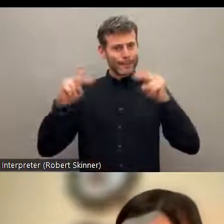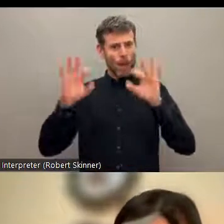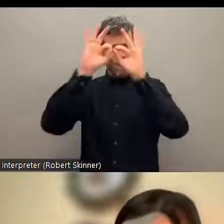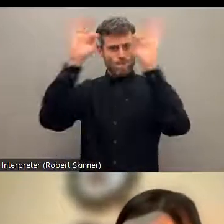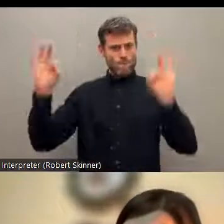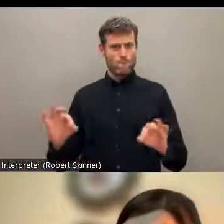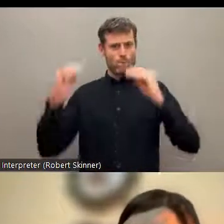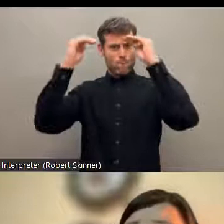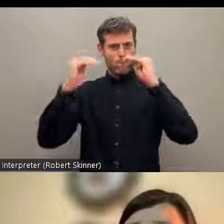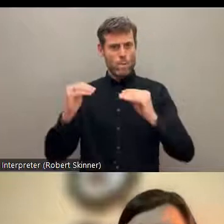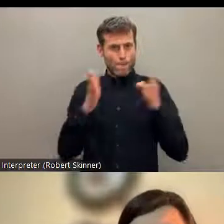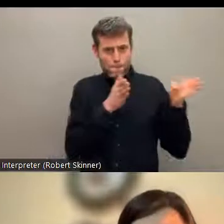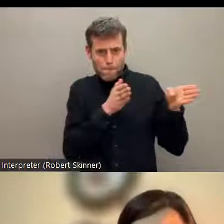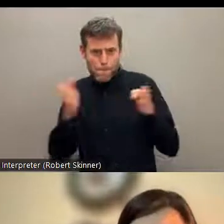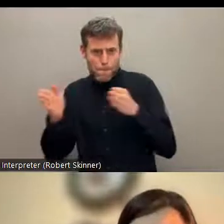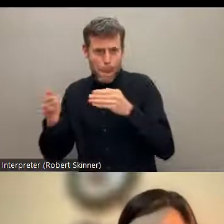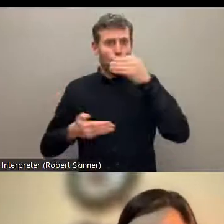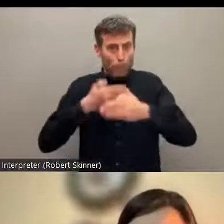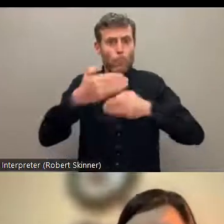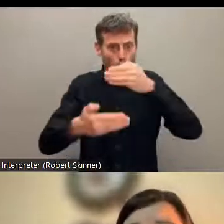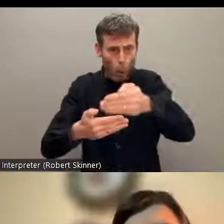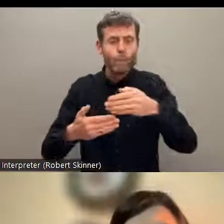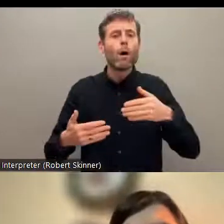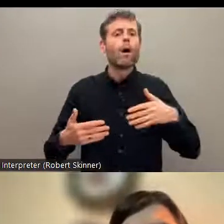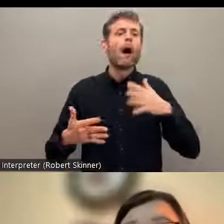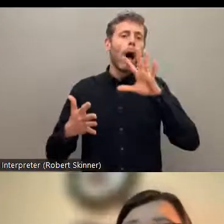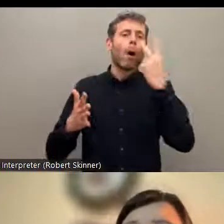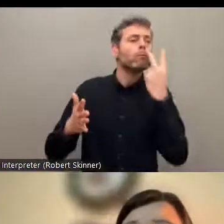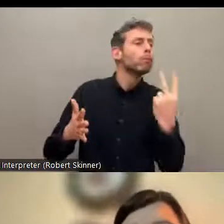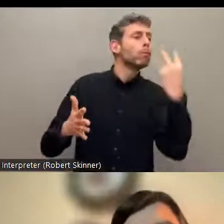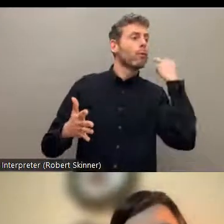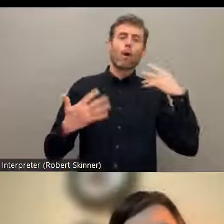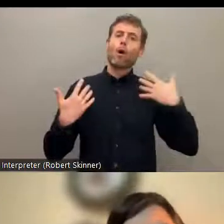kind of progress to persons with disabilities and that also includes